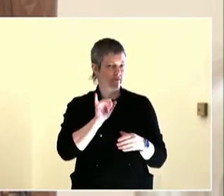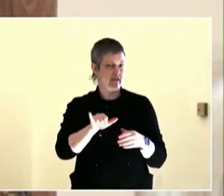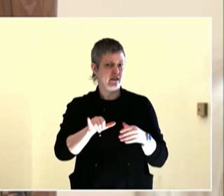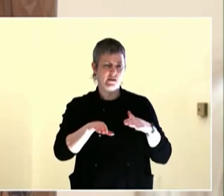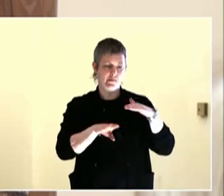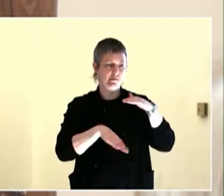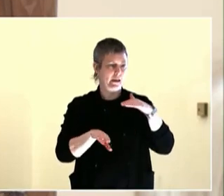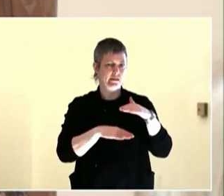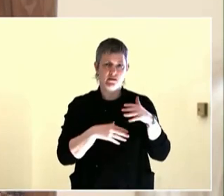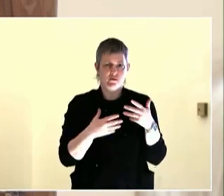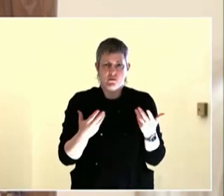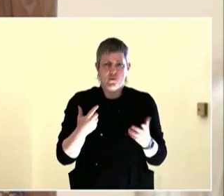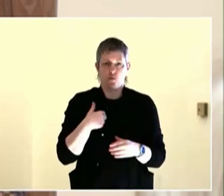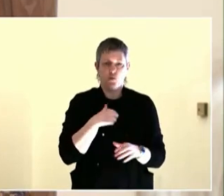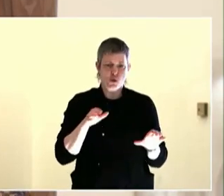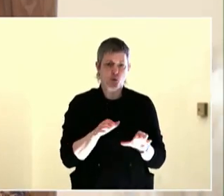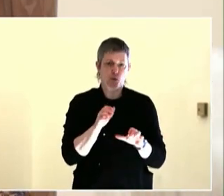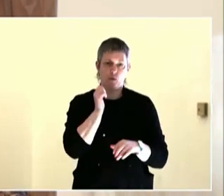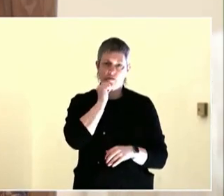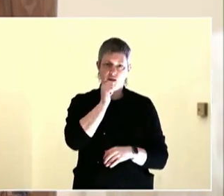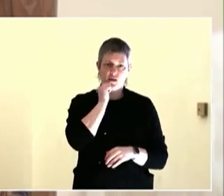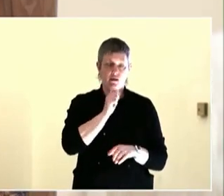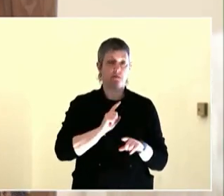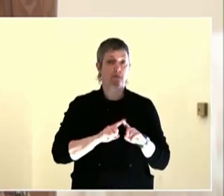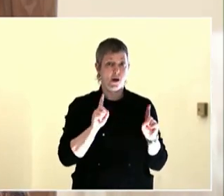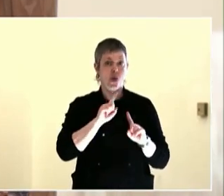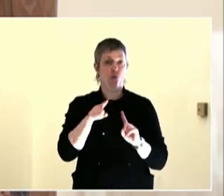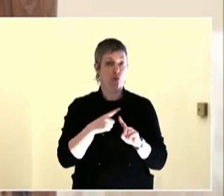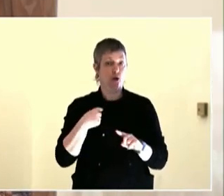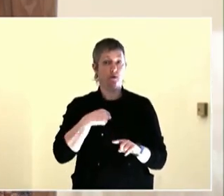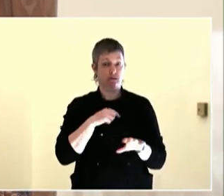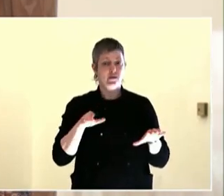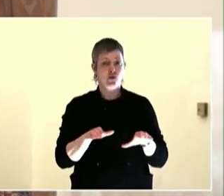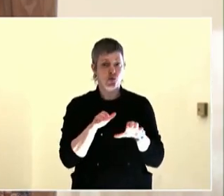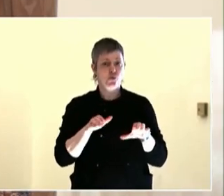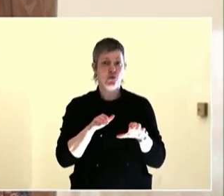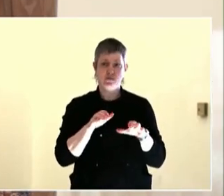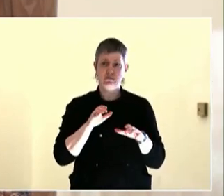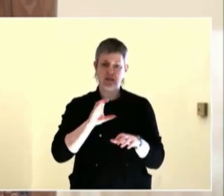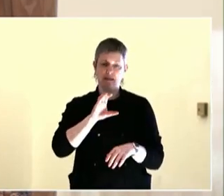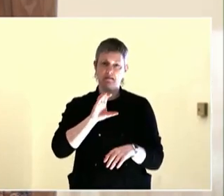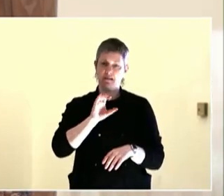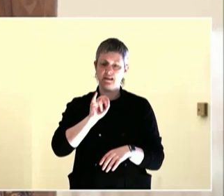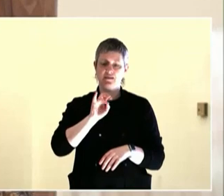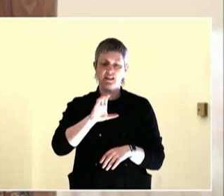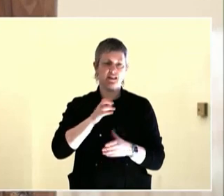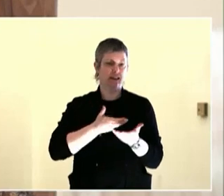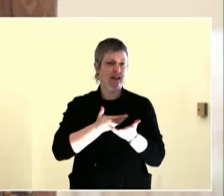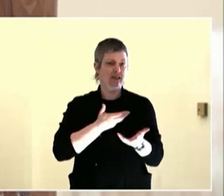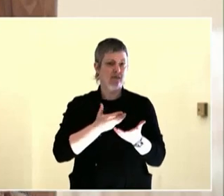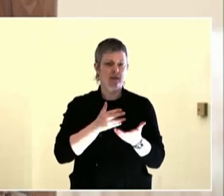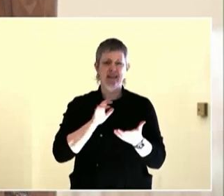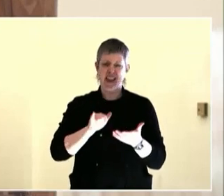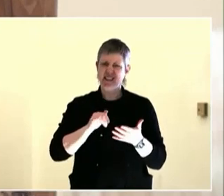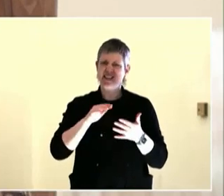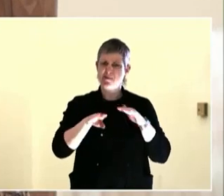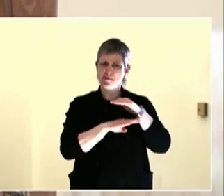So civic engagement. We were dealing with something that people were truly interested in.